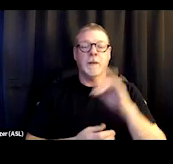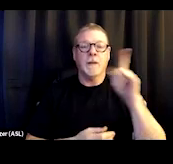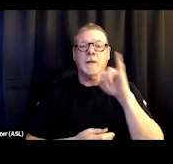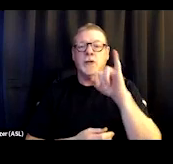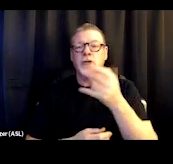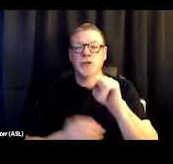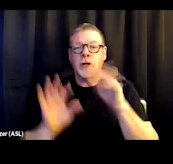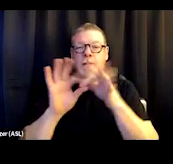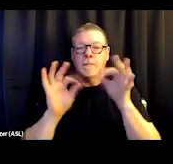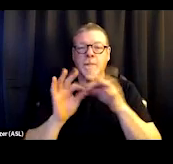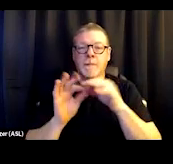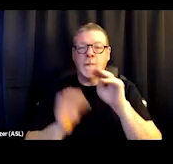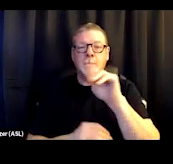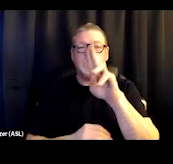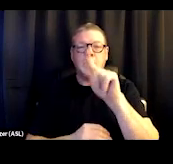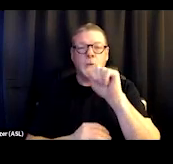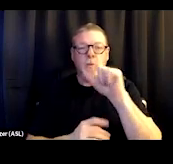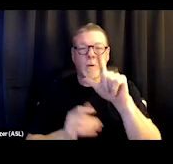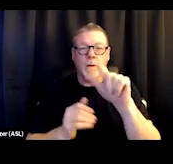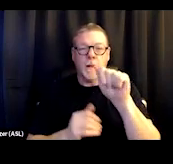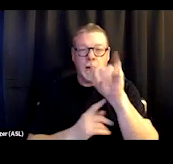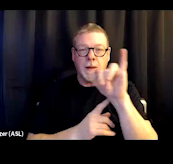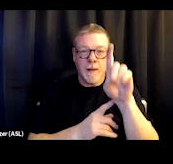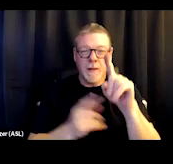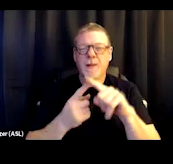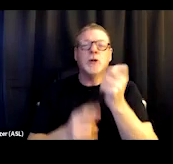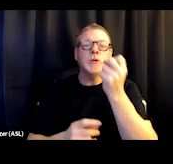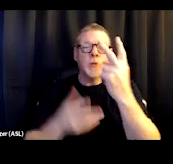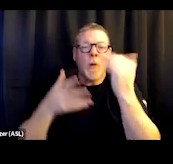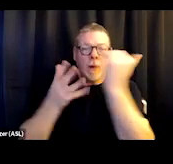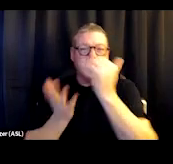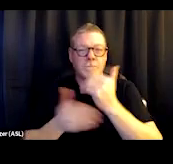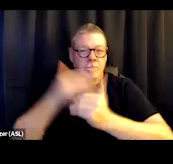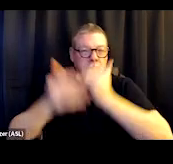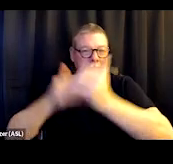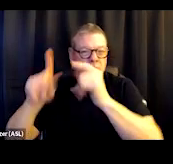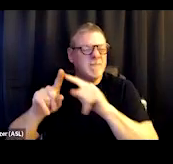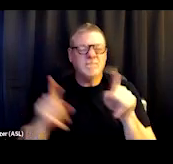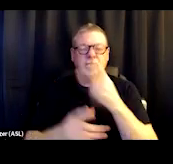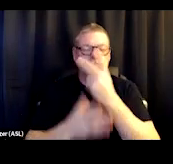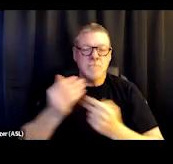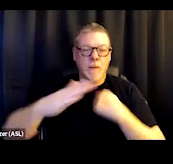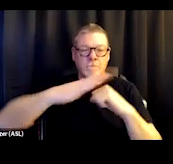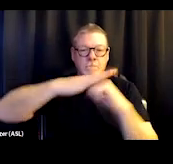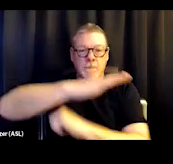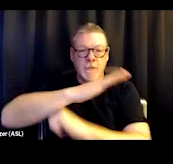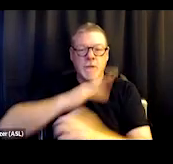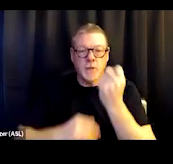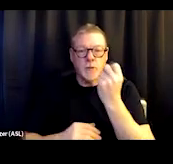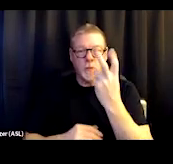you know, mutual aid or 12-step support. Both of these facilities have a foundation of 12-step recovery.